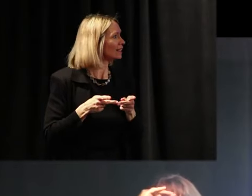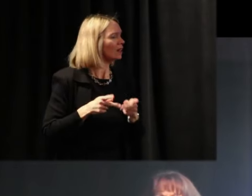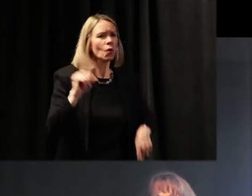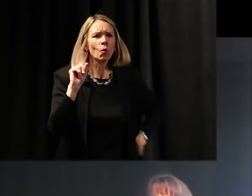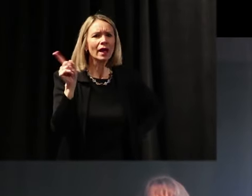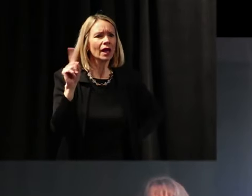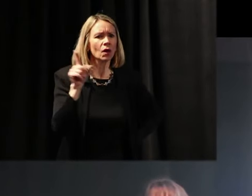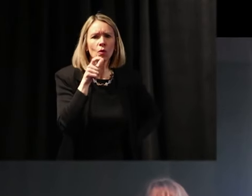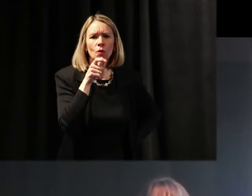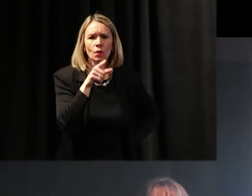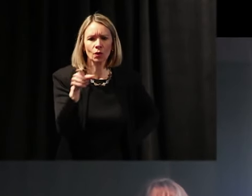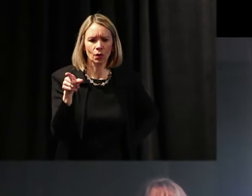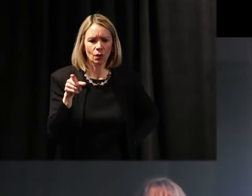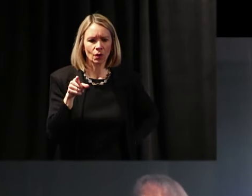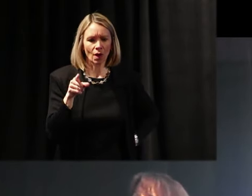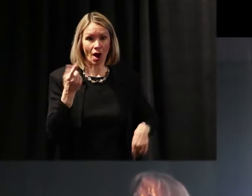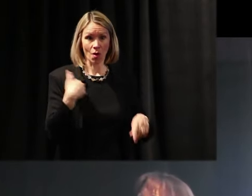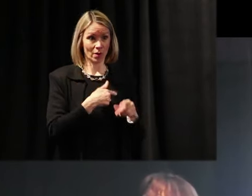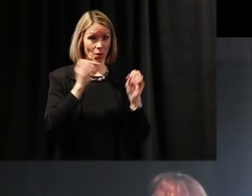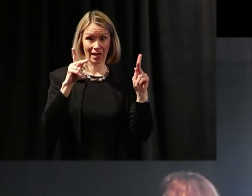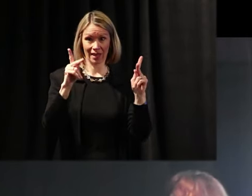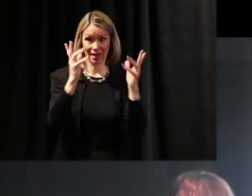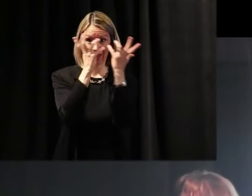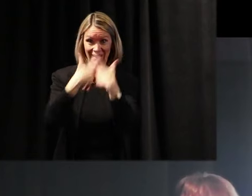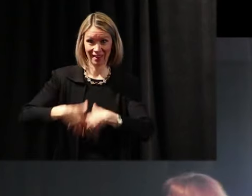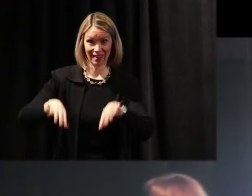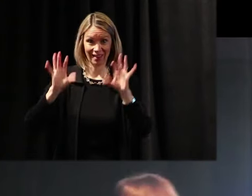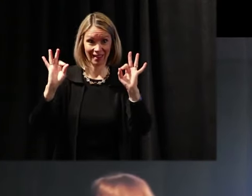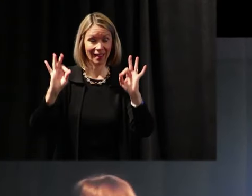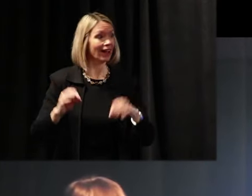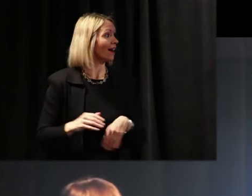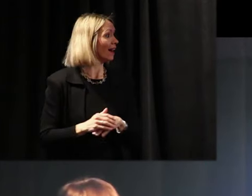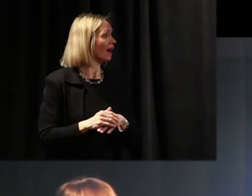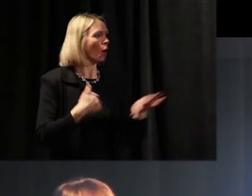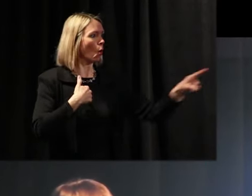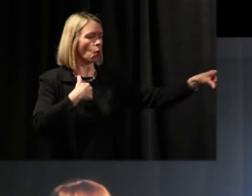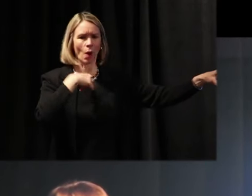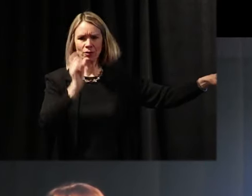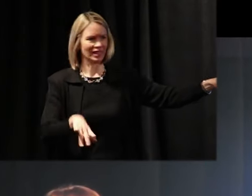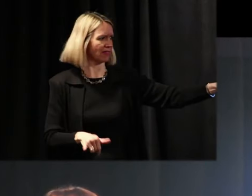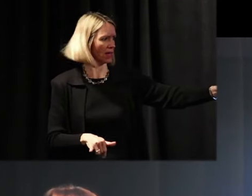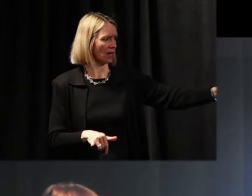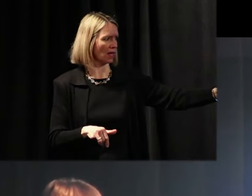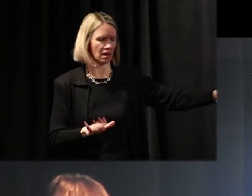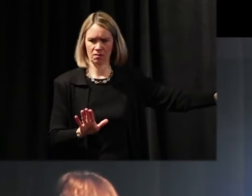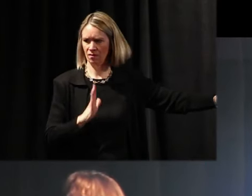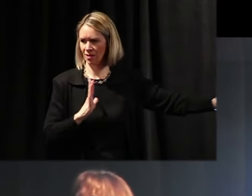Doug, are you back there? Where are you? Okay. Are we okay? I'm going to -- I don't need this, right?